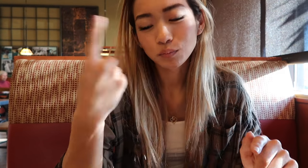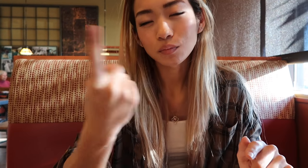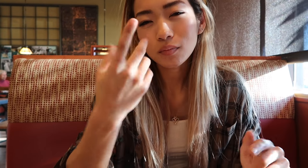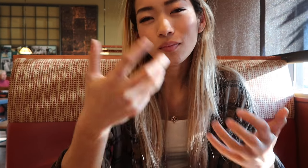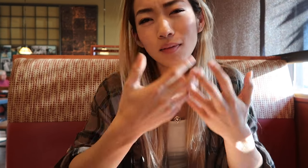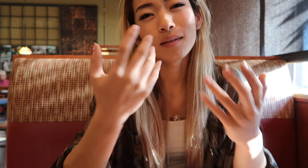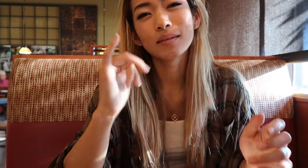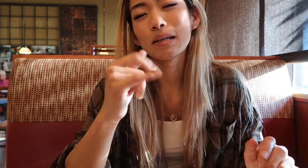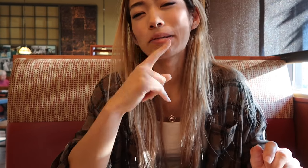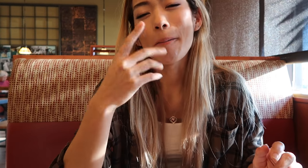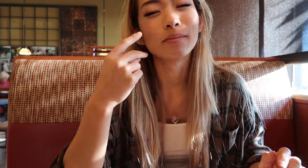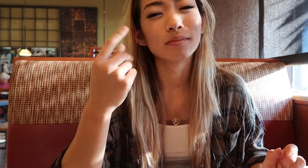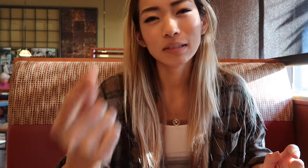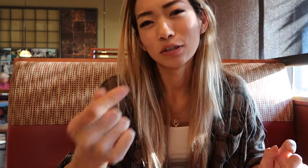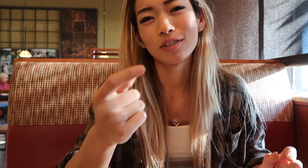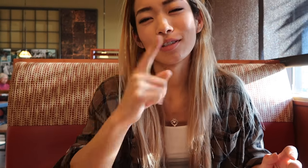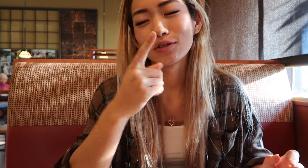but this is the only salad that tastes delicious